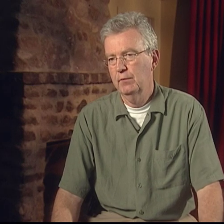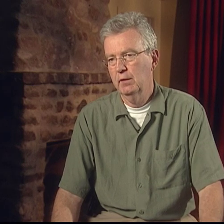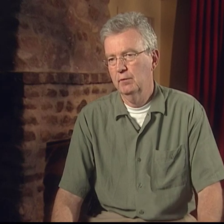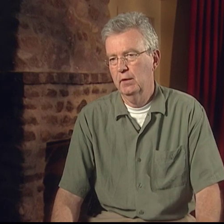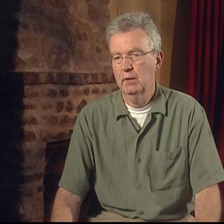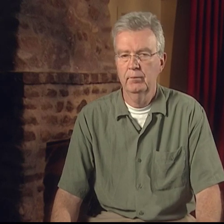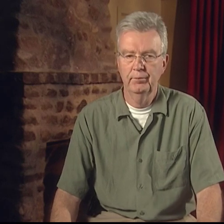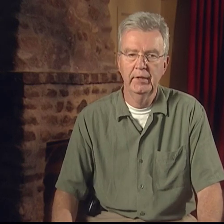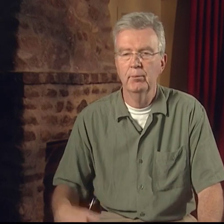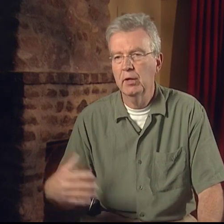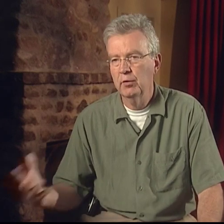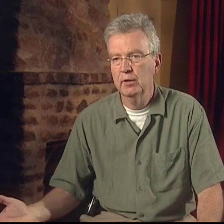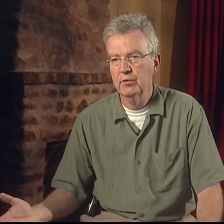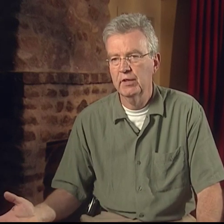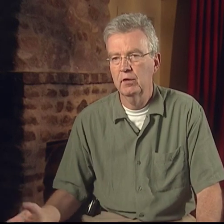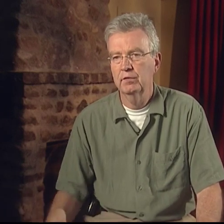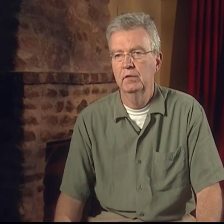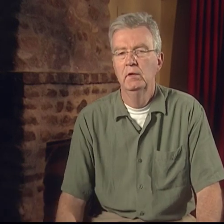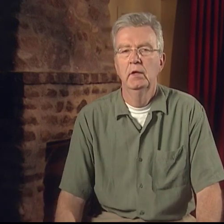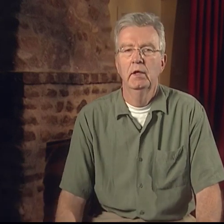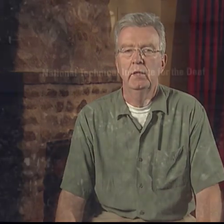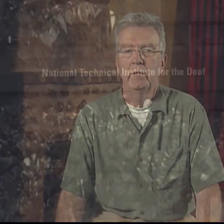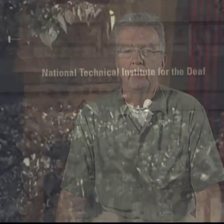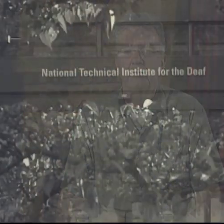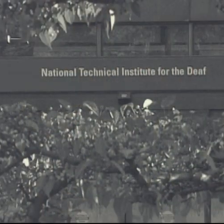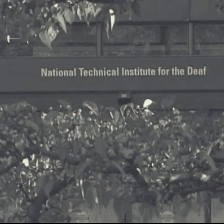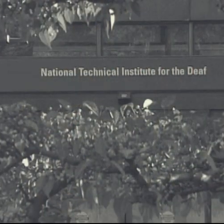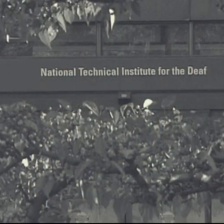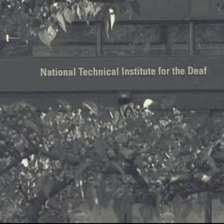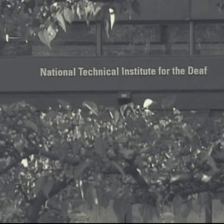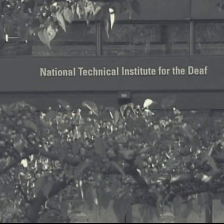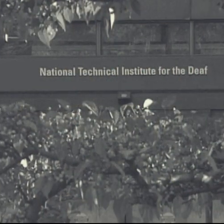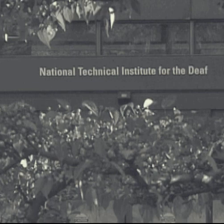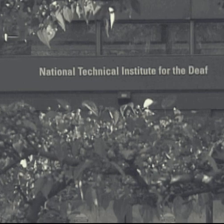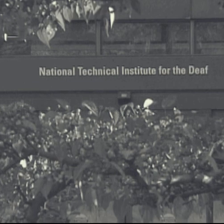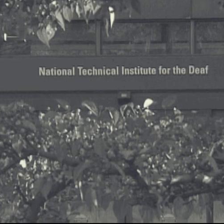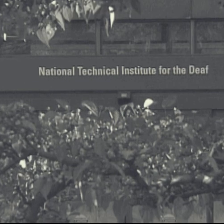you know, being a poet himself and also being out at NTID.